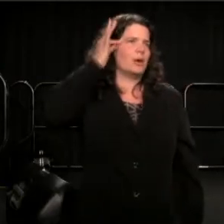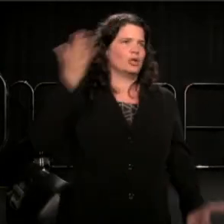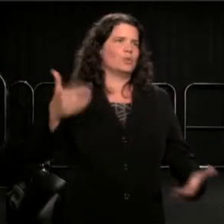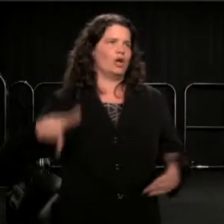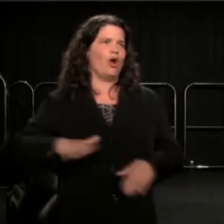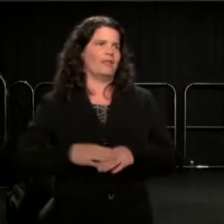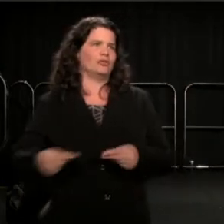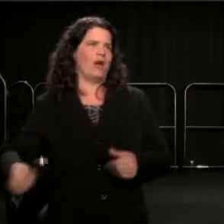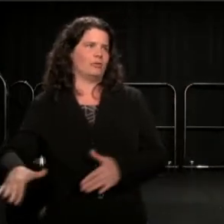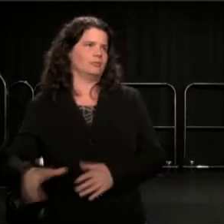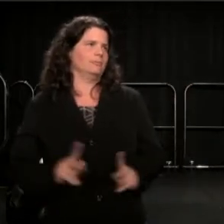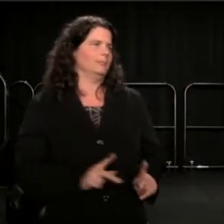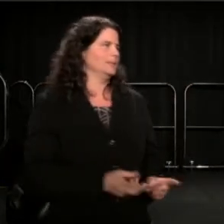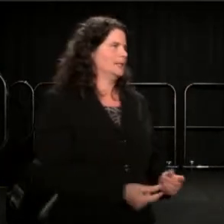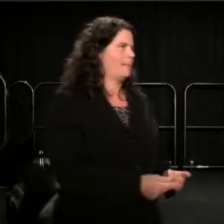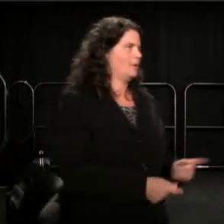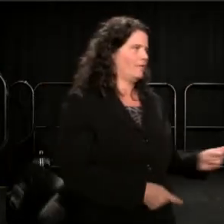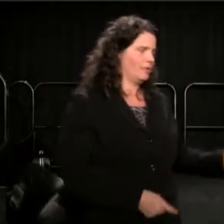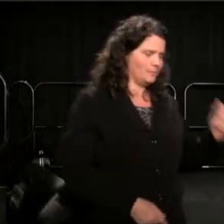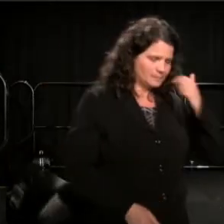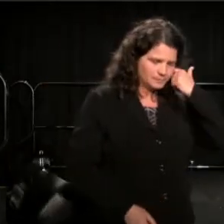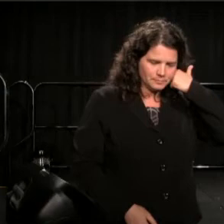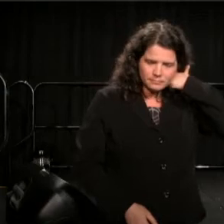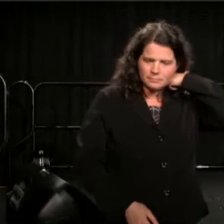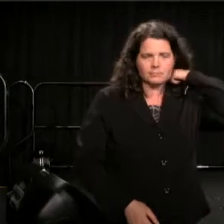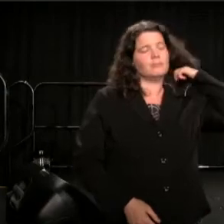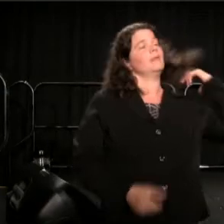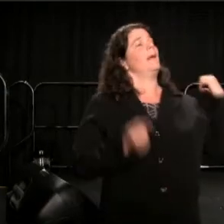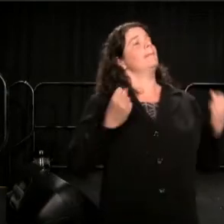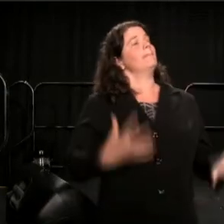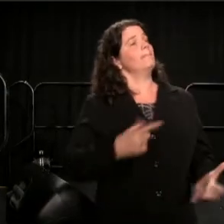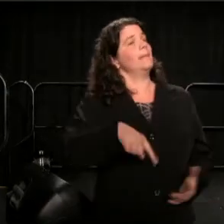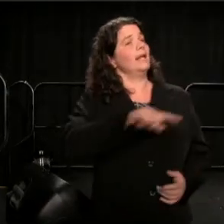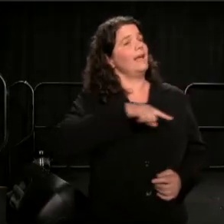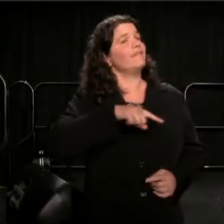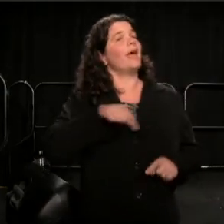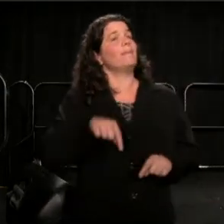Many of them too, were transported from their homelands to other places.